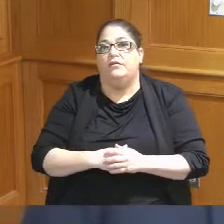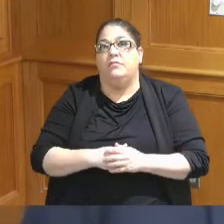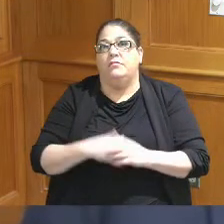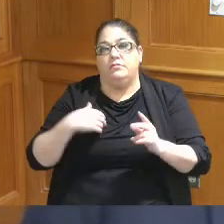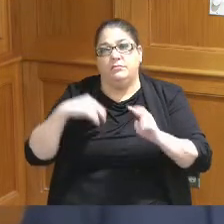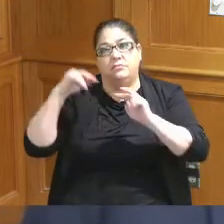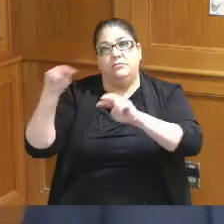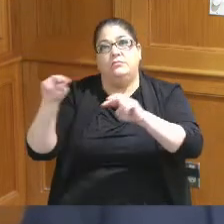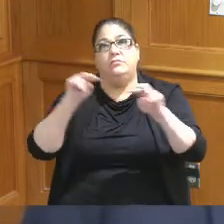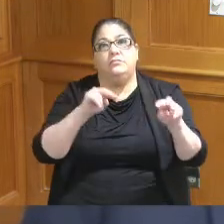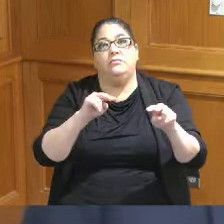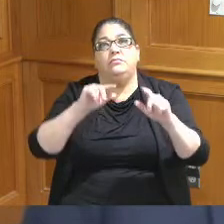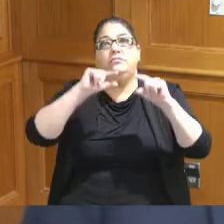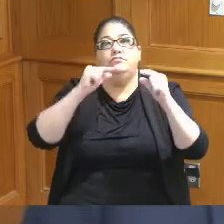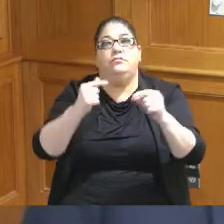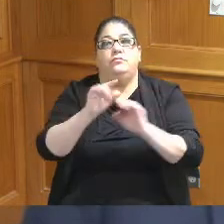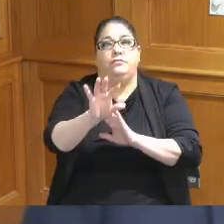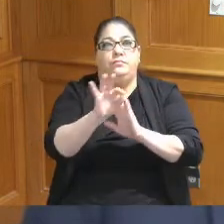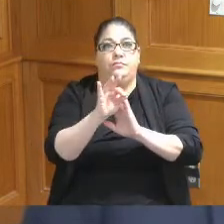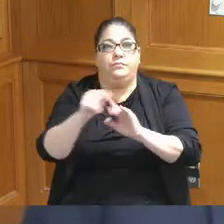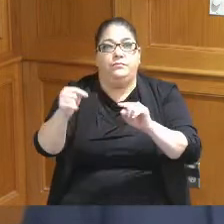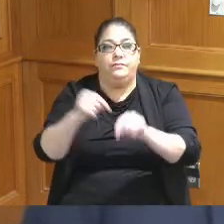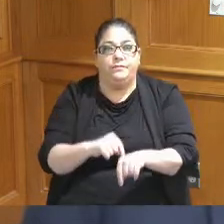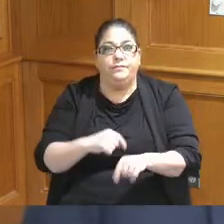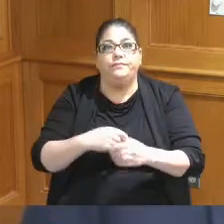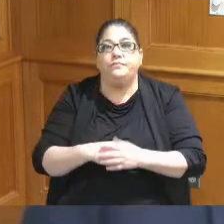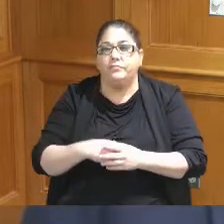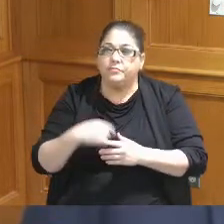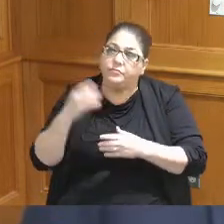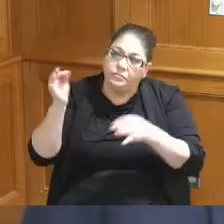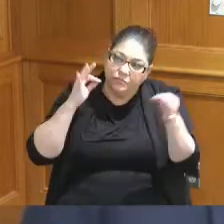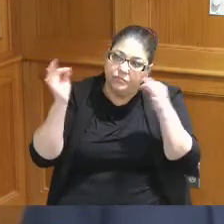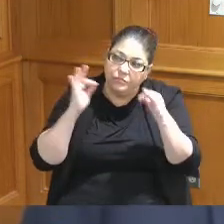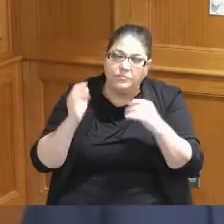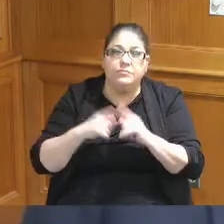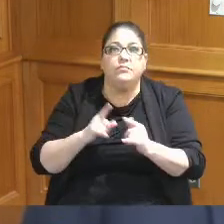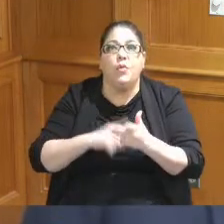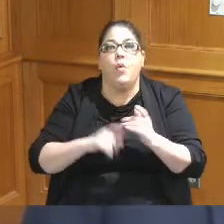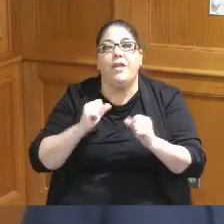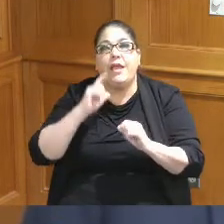the group that's been selected coming in giving us some detail on on what we can expect I mean the